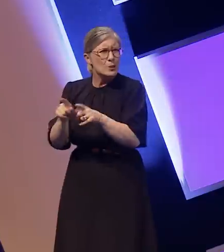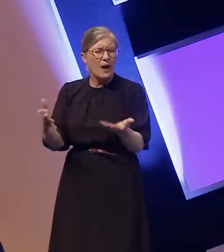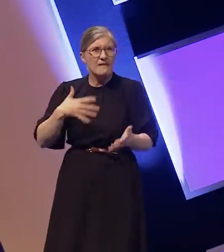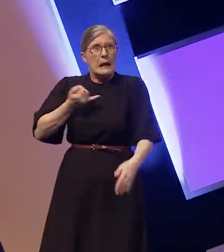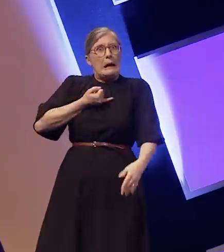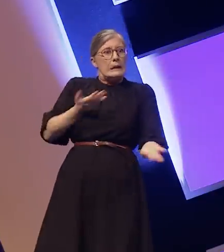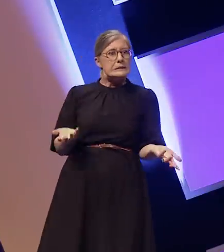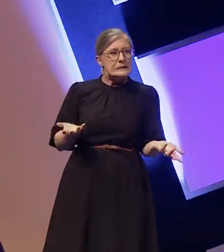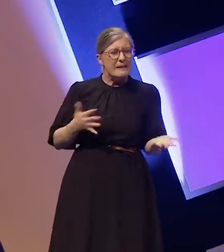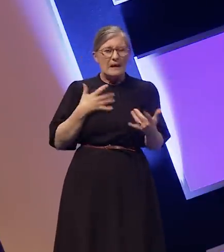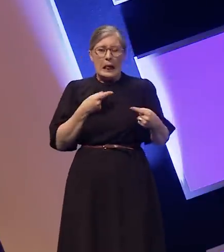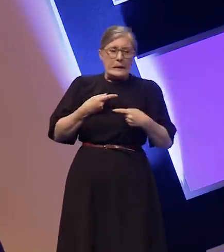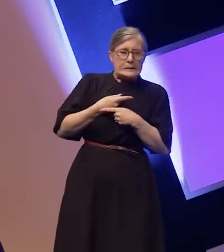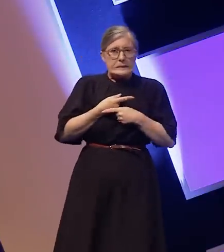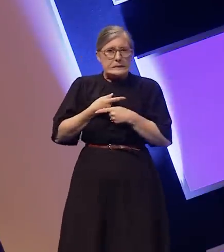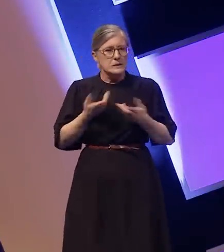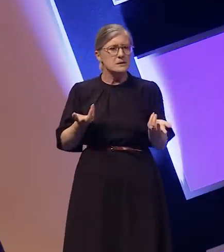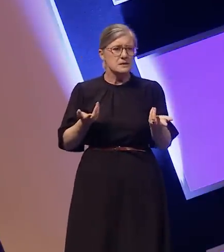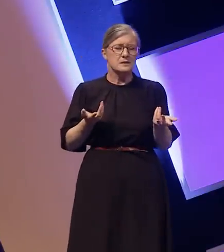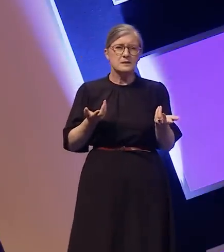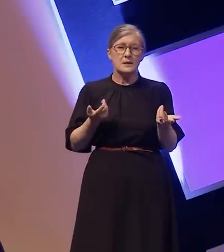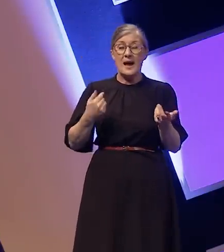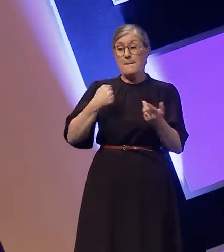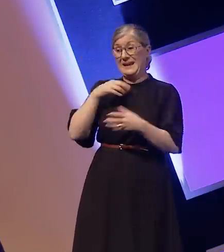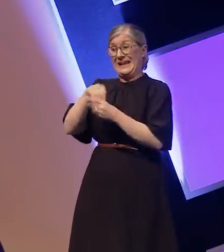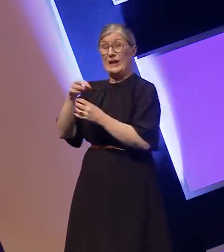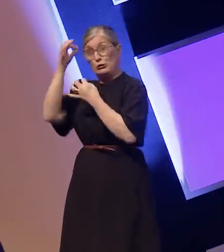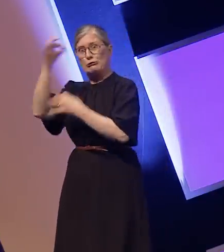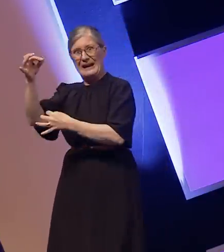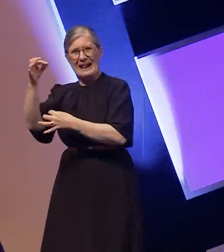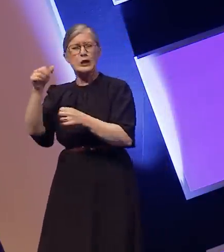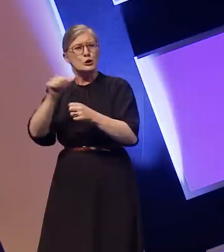My appearance on Strictly should have encouraged people to seek out other deaf talent